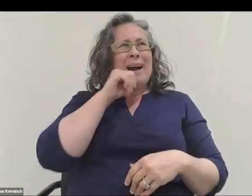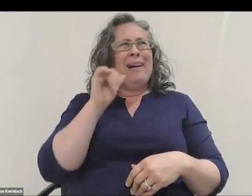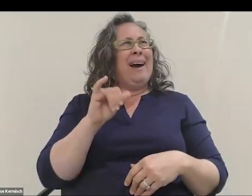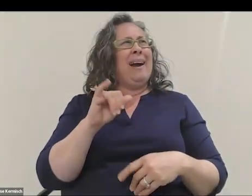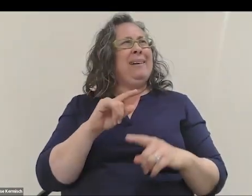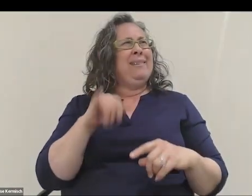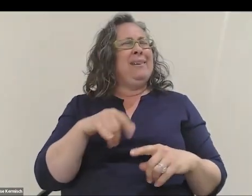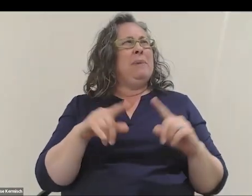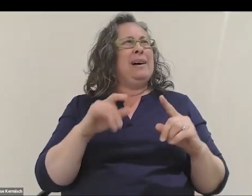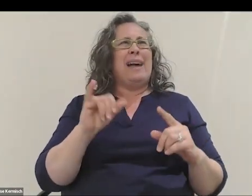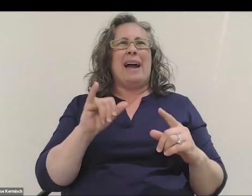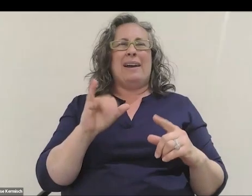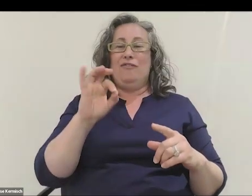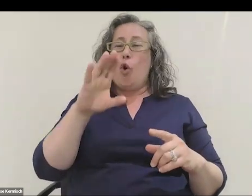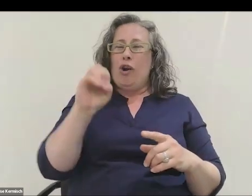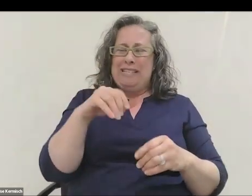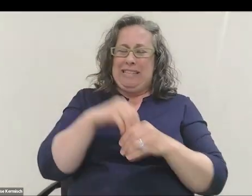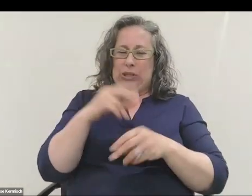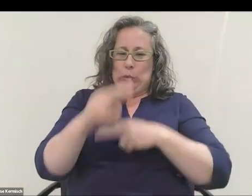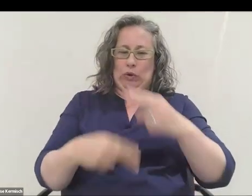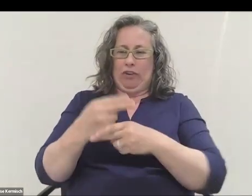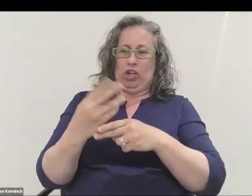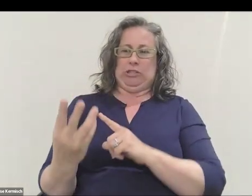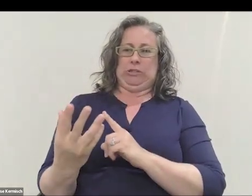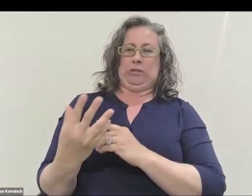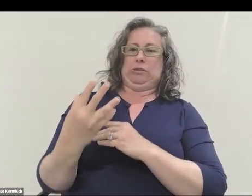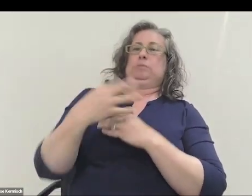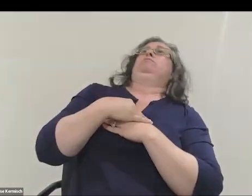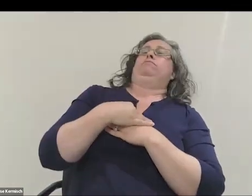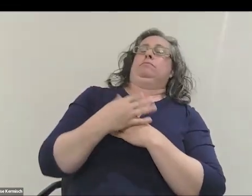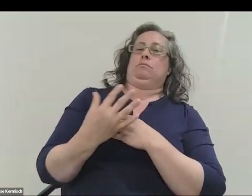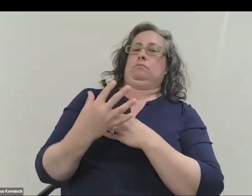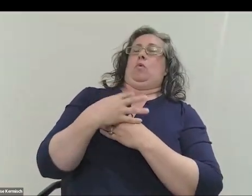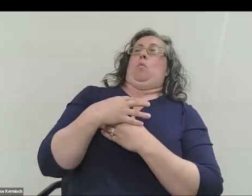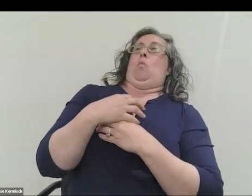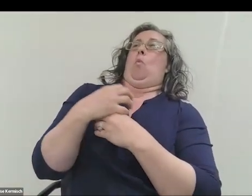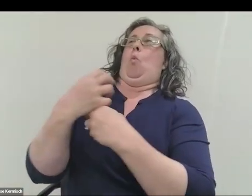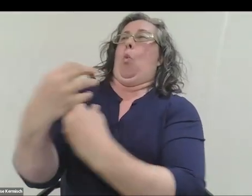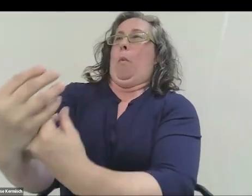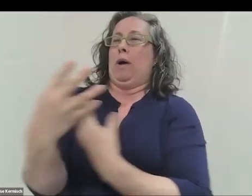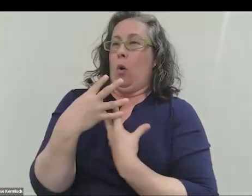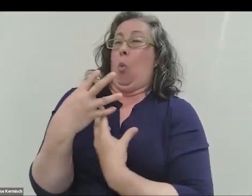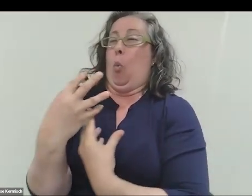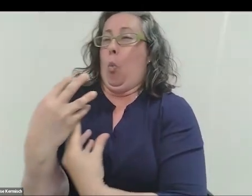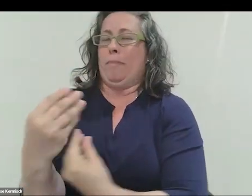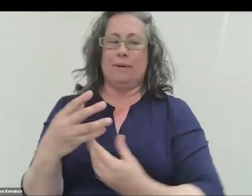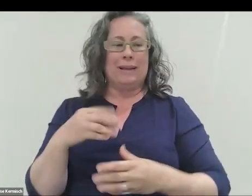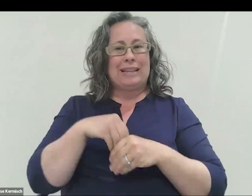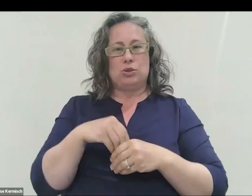of the universe acting on me and encouraging me and seducing me to keep going further into space.